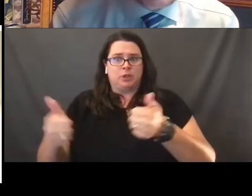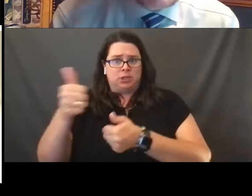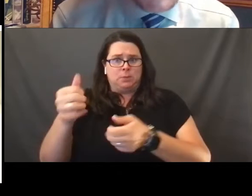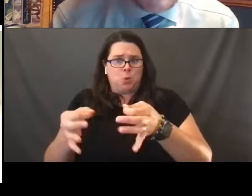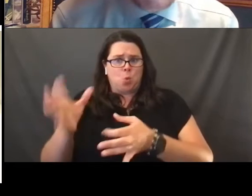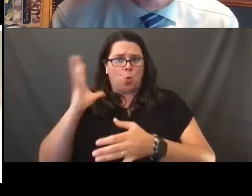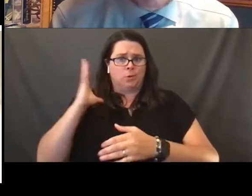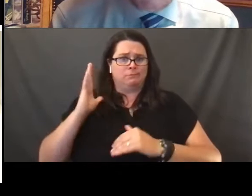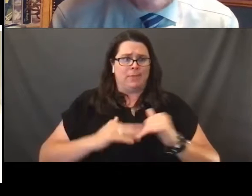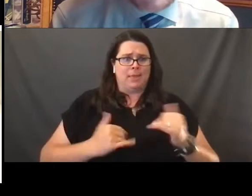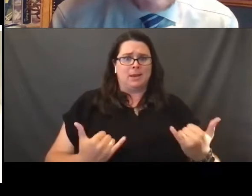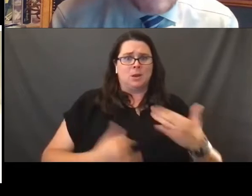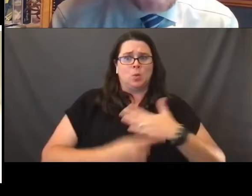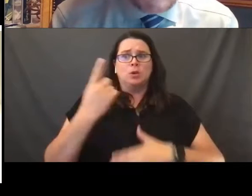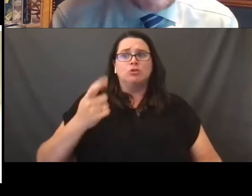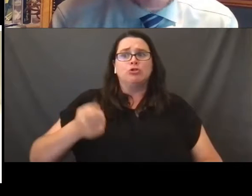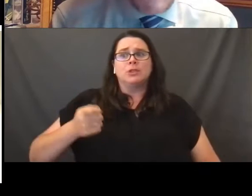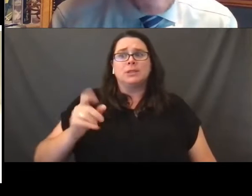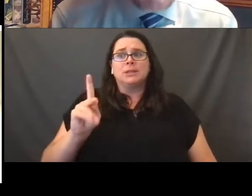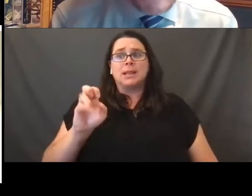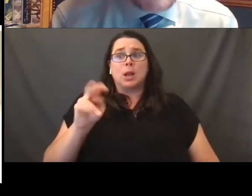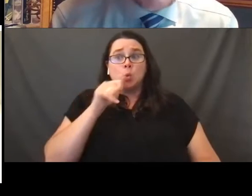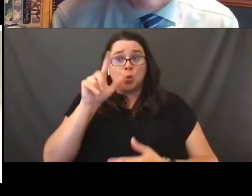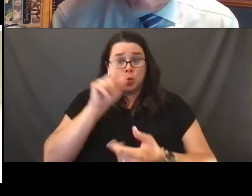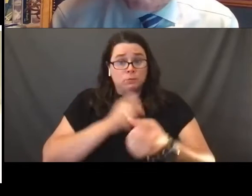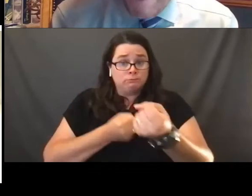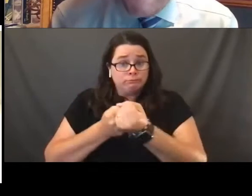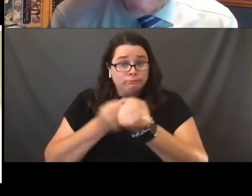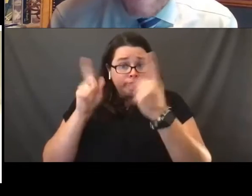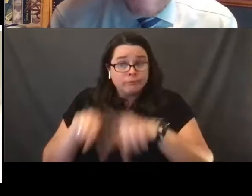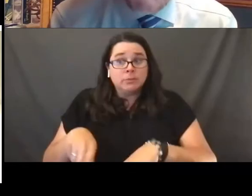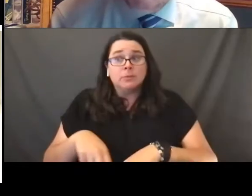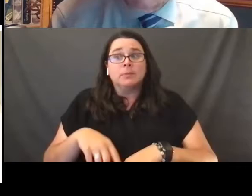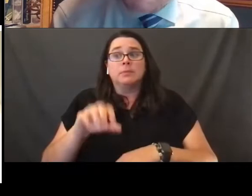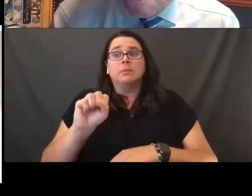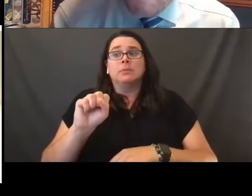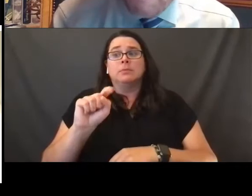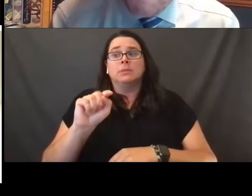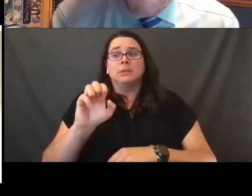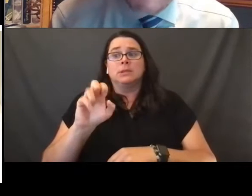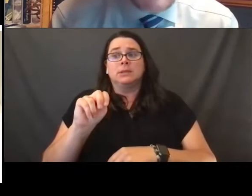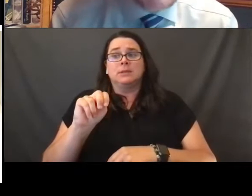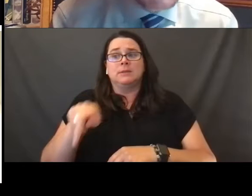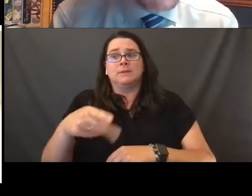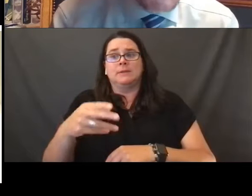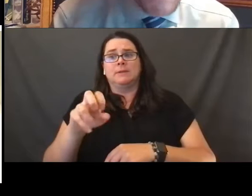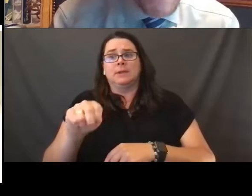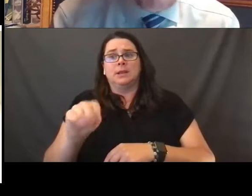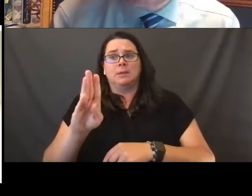that Justice Kennedy was joined in that opinion by Steven Brier, who is no longer on the court as you know,